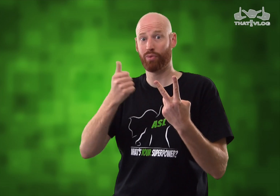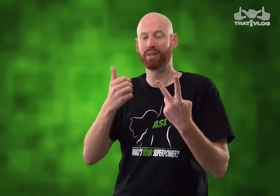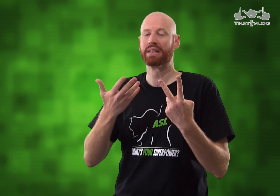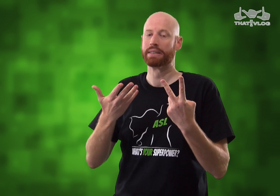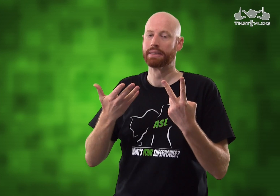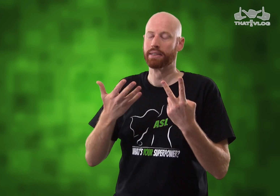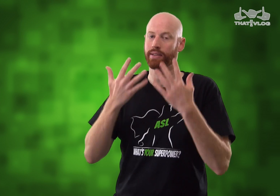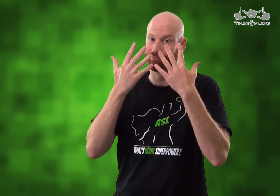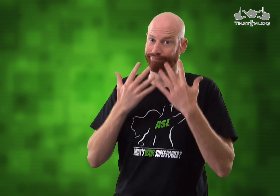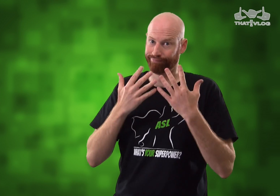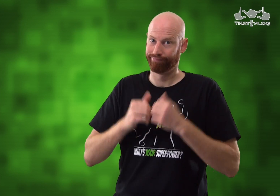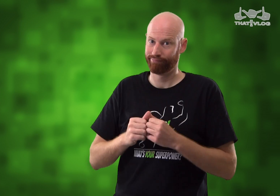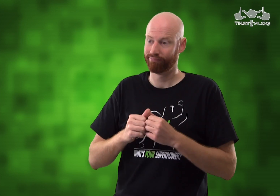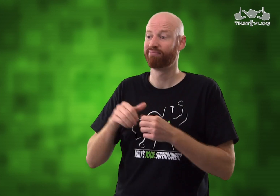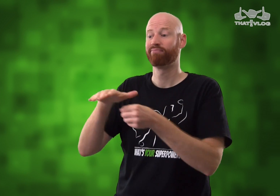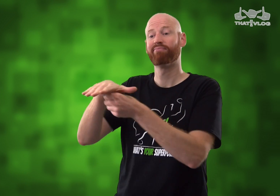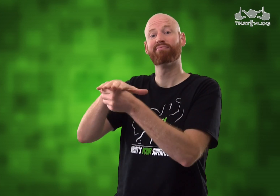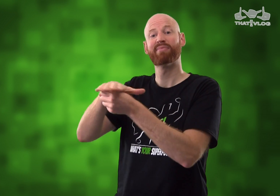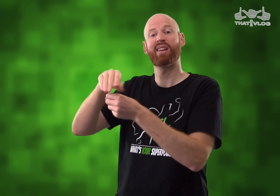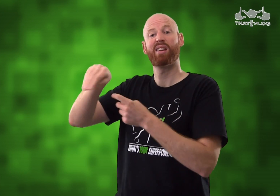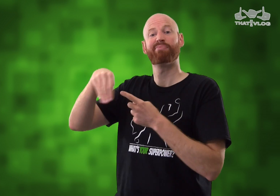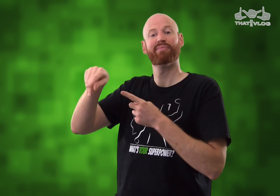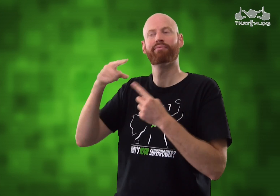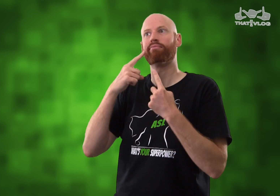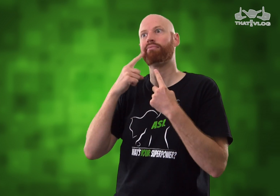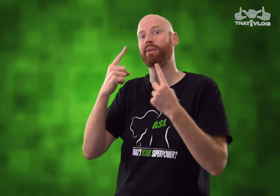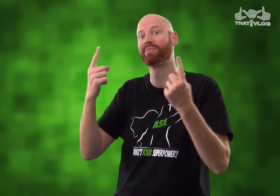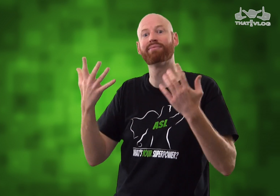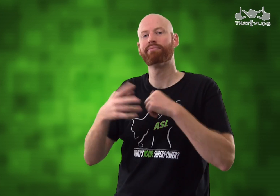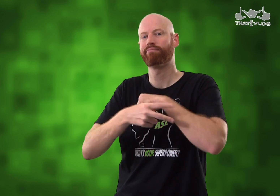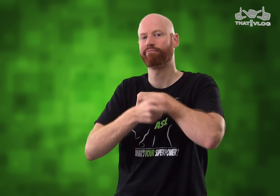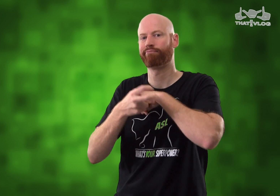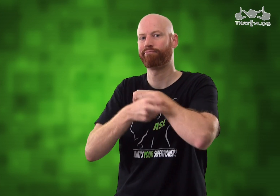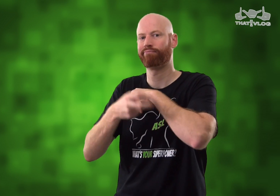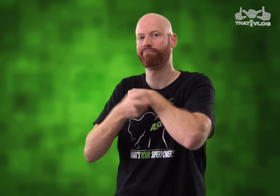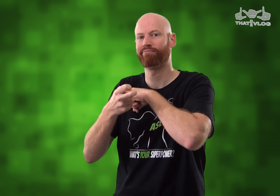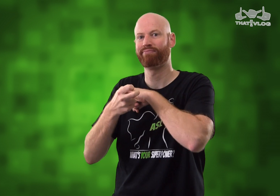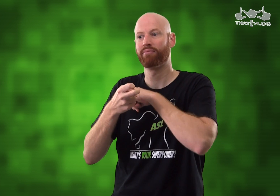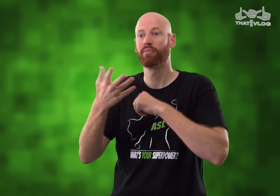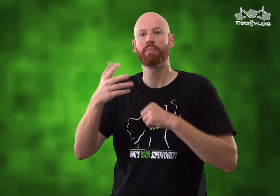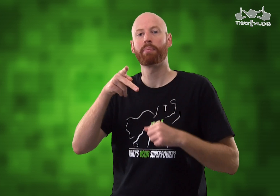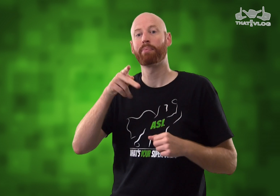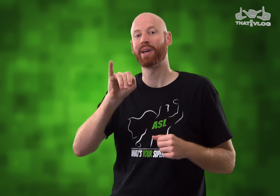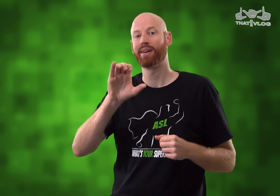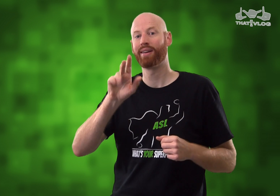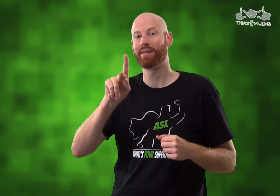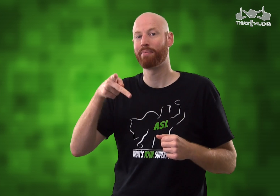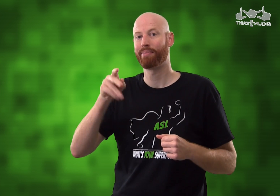comes from. The other possibility is a little bit more unfortunate but very well-known: Naples is